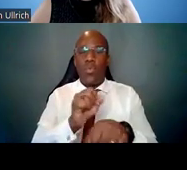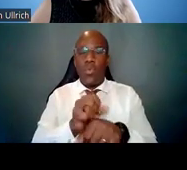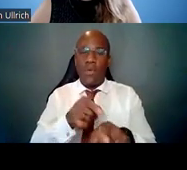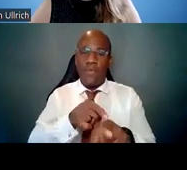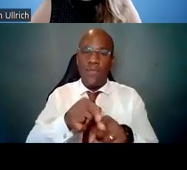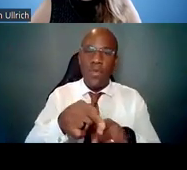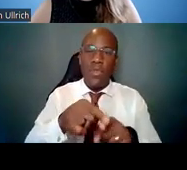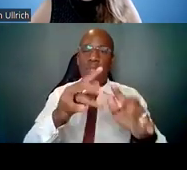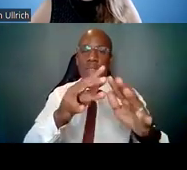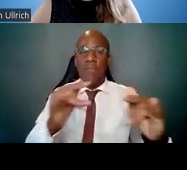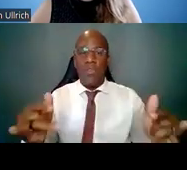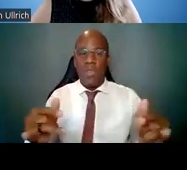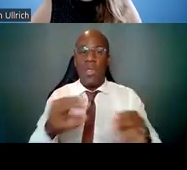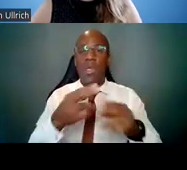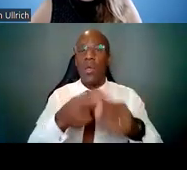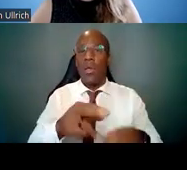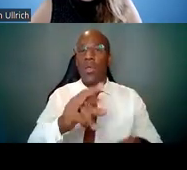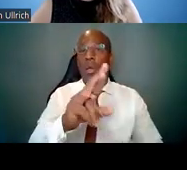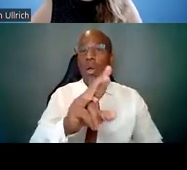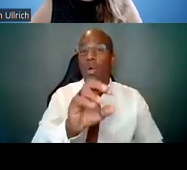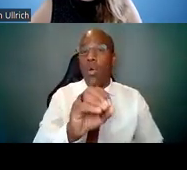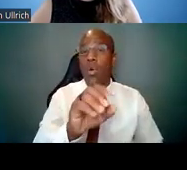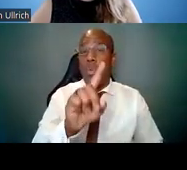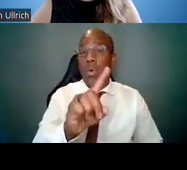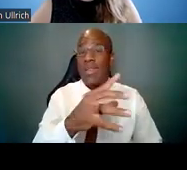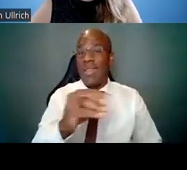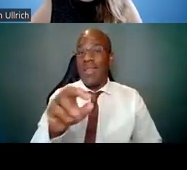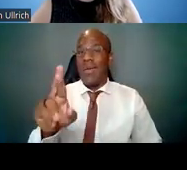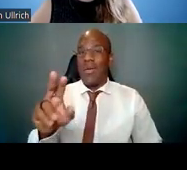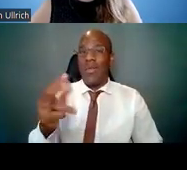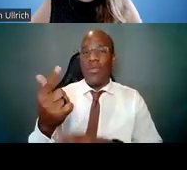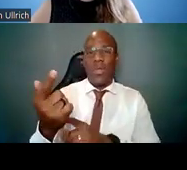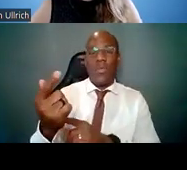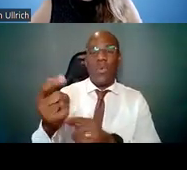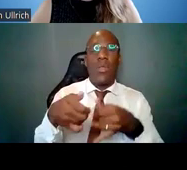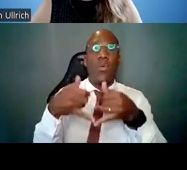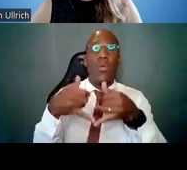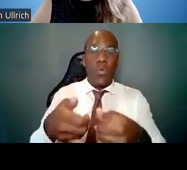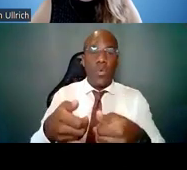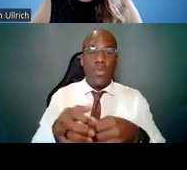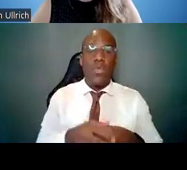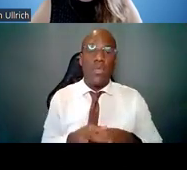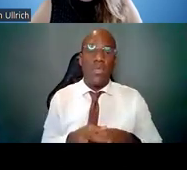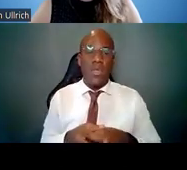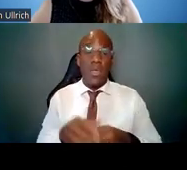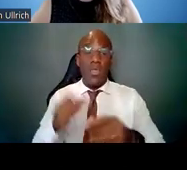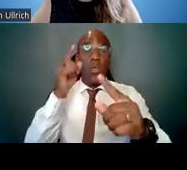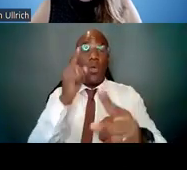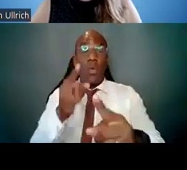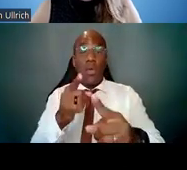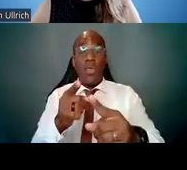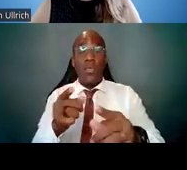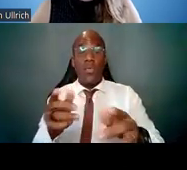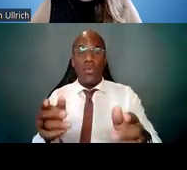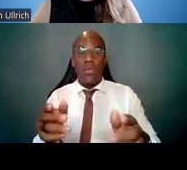that are specifically to enhance the diversity of investigators conducting research within the different